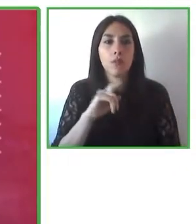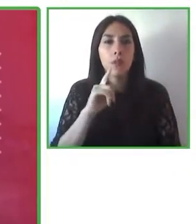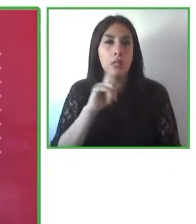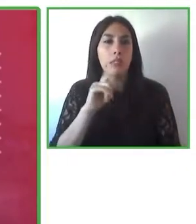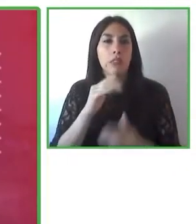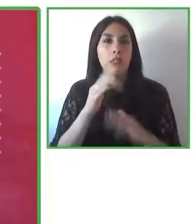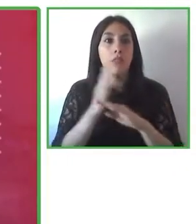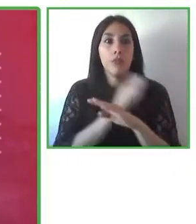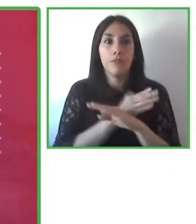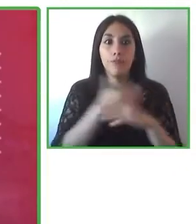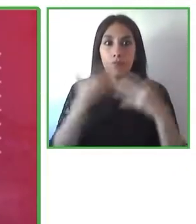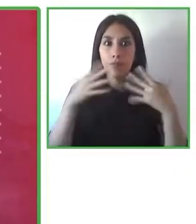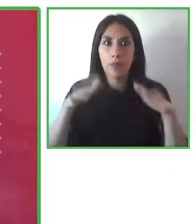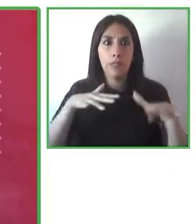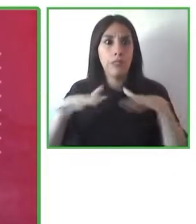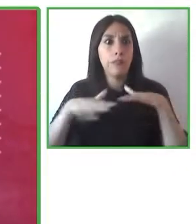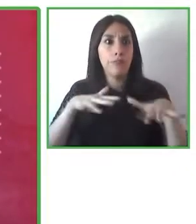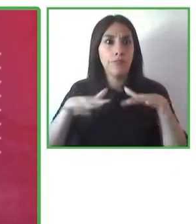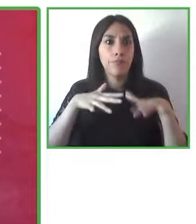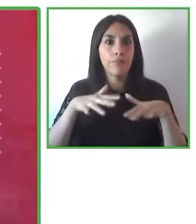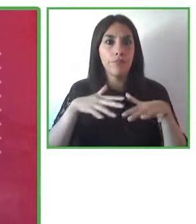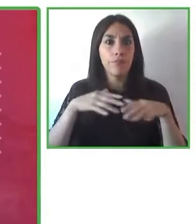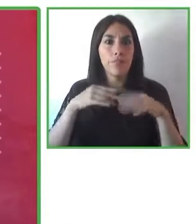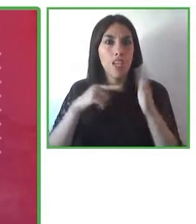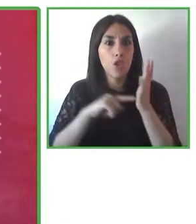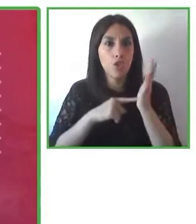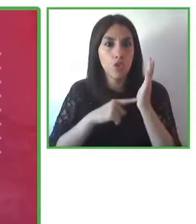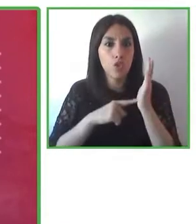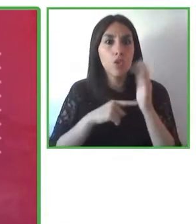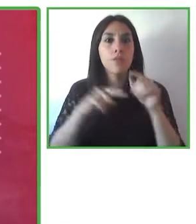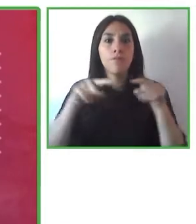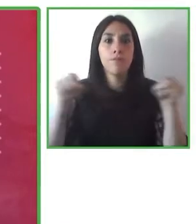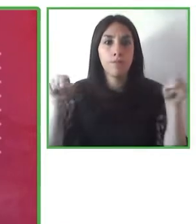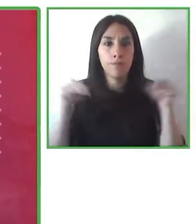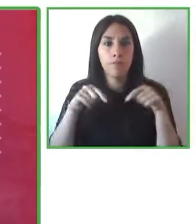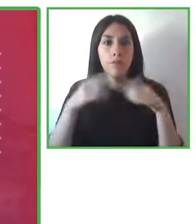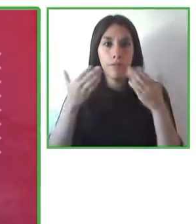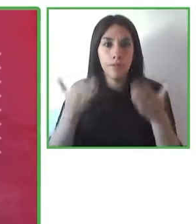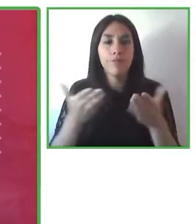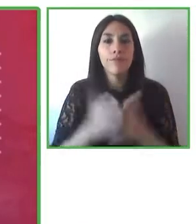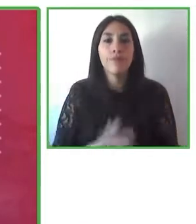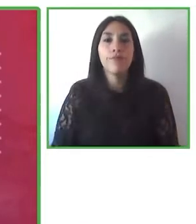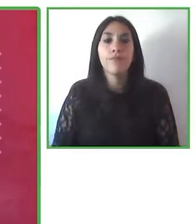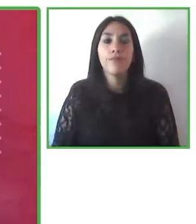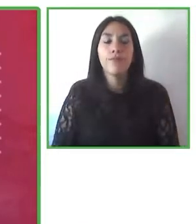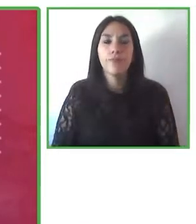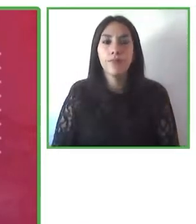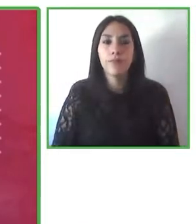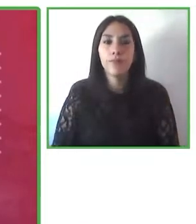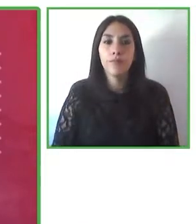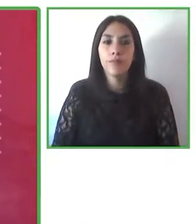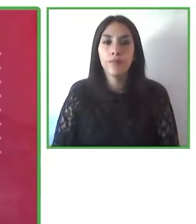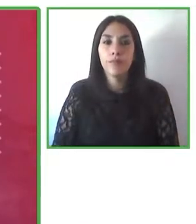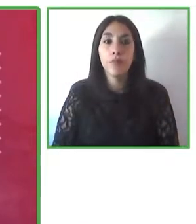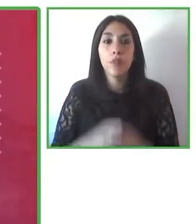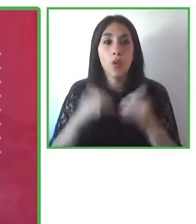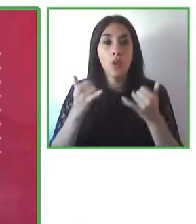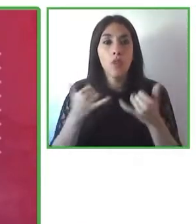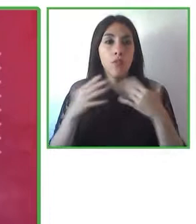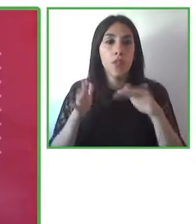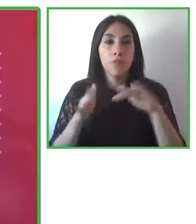so, whether it's a digital tool or a physical one. We’re going to go on to our next presentation